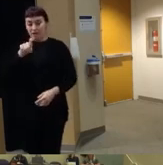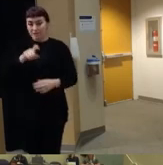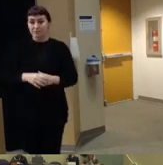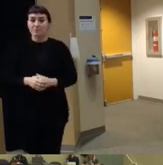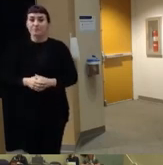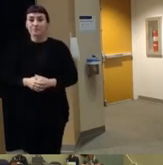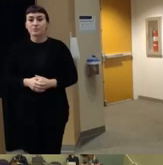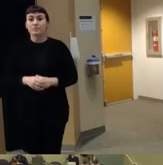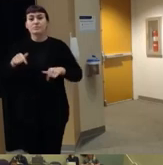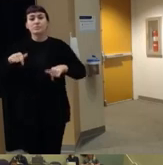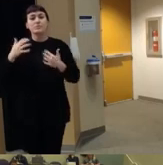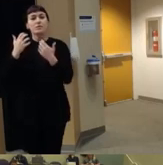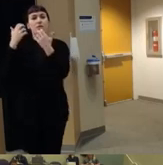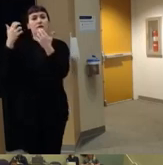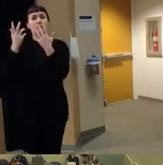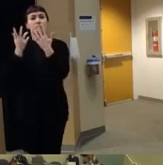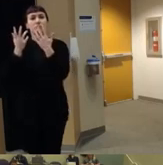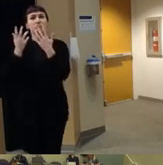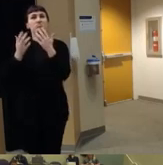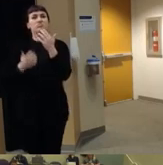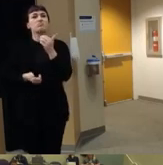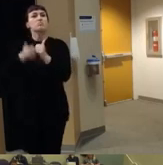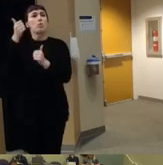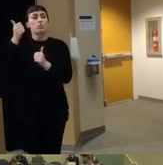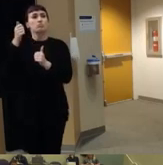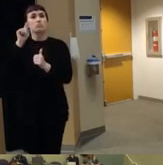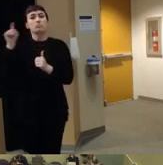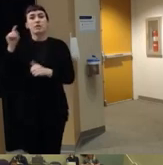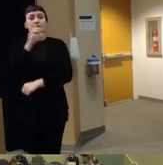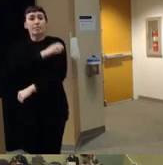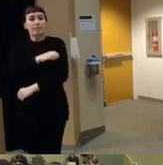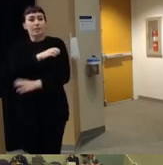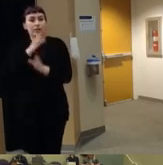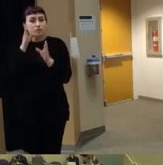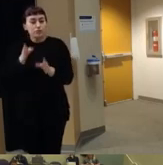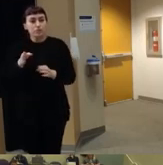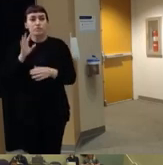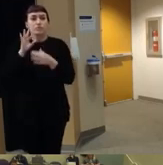you know this audience is primarily comprised of um clinicians who do Behavioral Health work